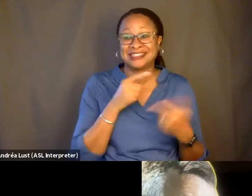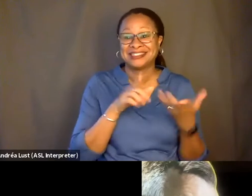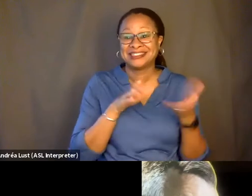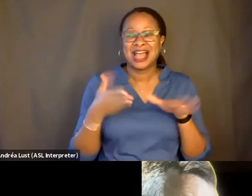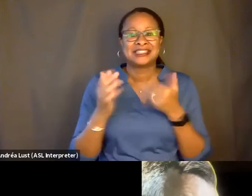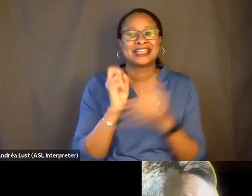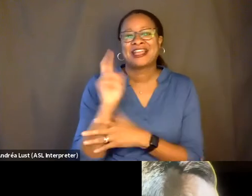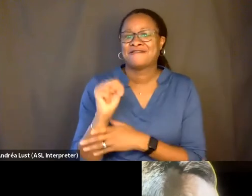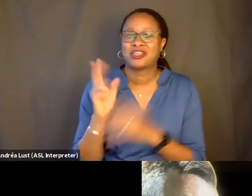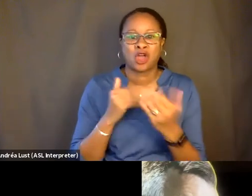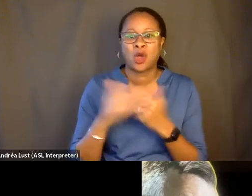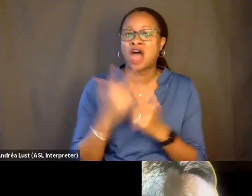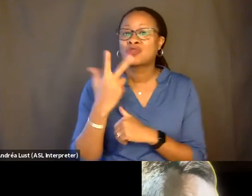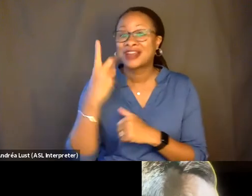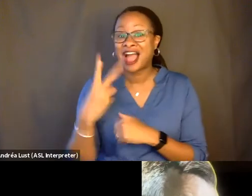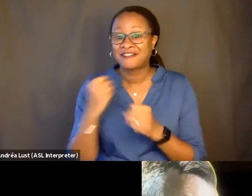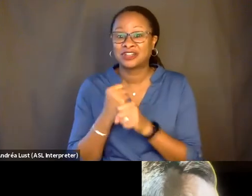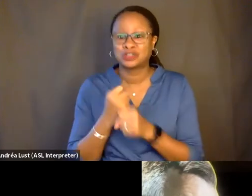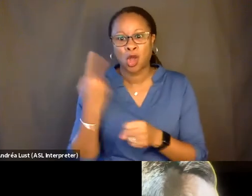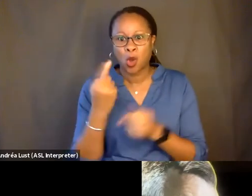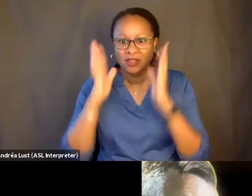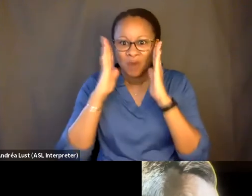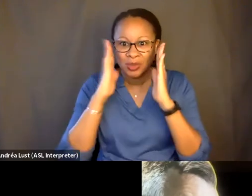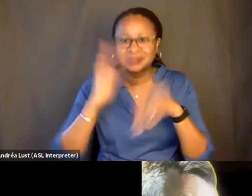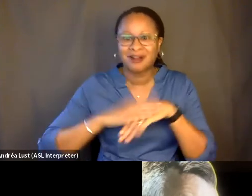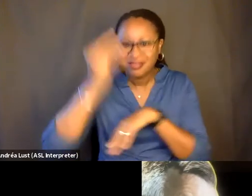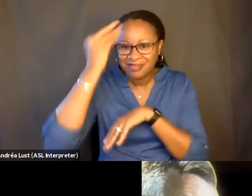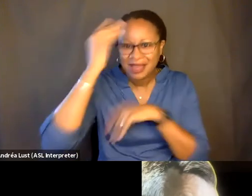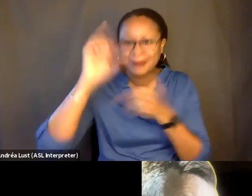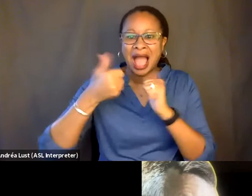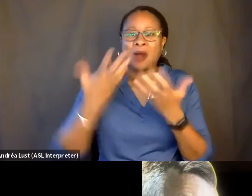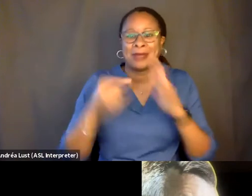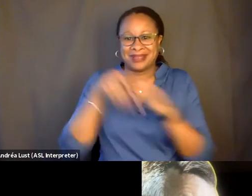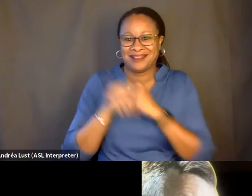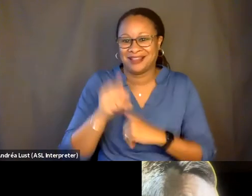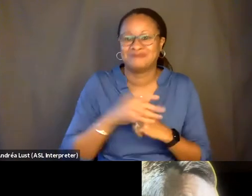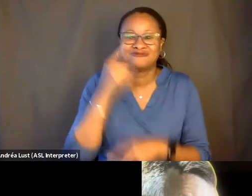the last 3 and 1/2 years only thinking on how I might kill him. Right?